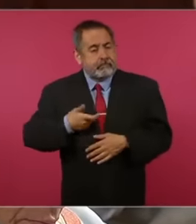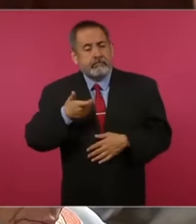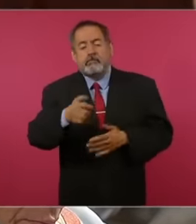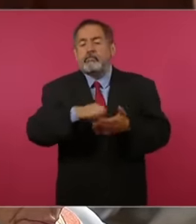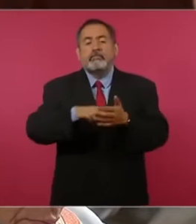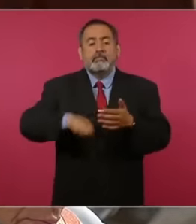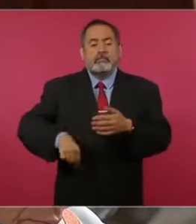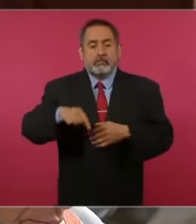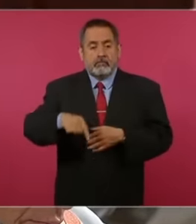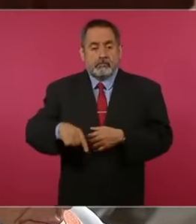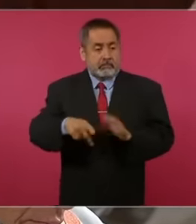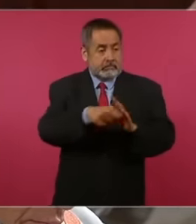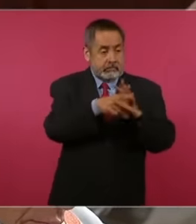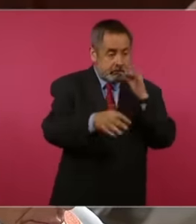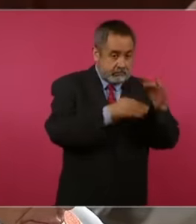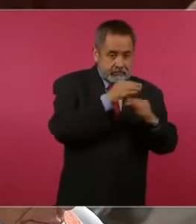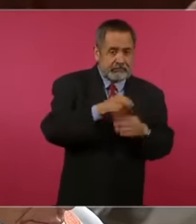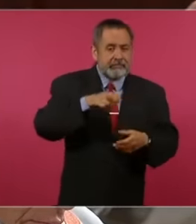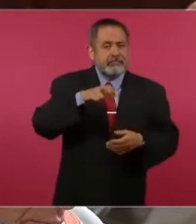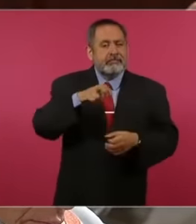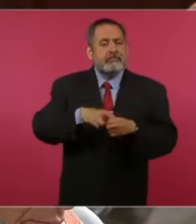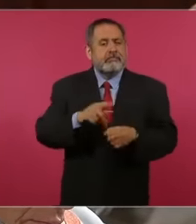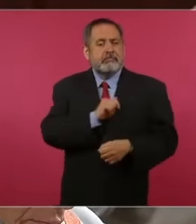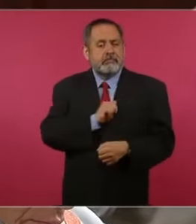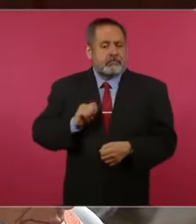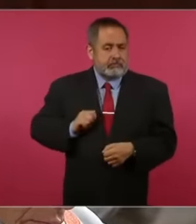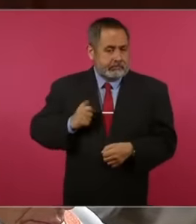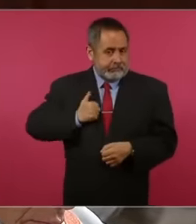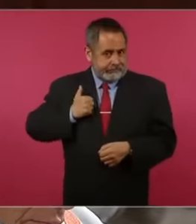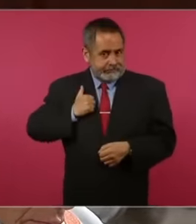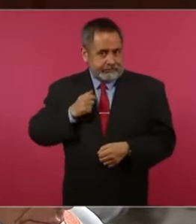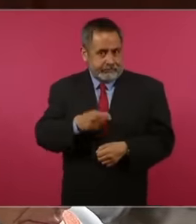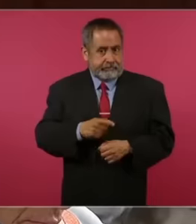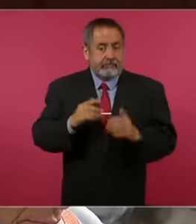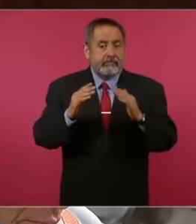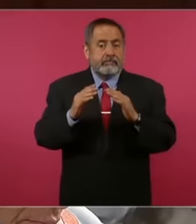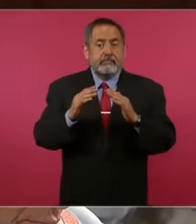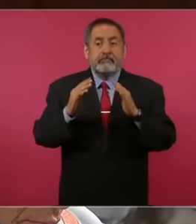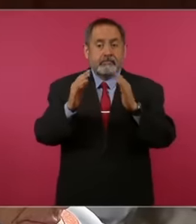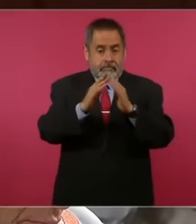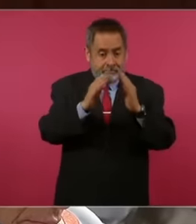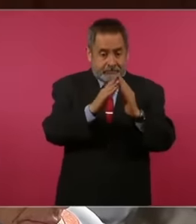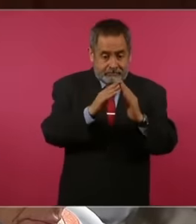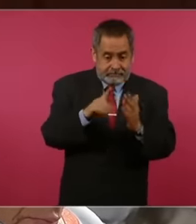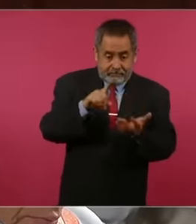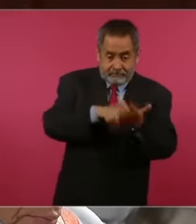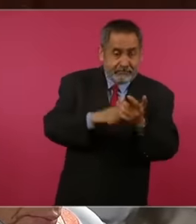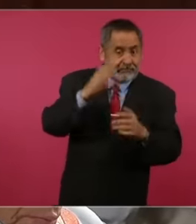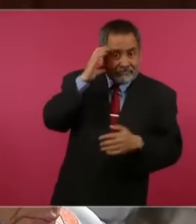in a newspaper in Toronto, Canada, which is where I am from, the beds are rented, beds that you are going to have one,